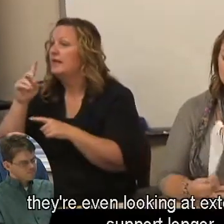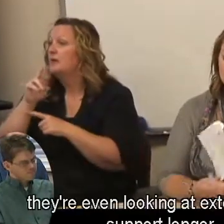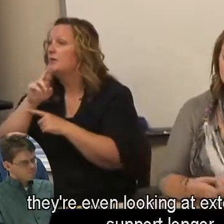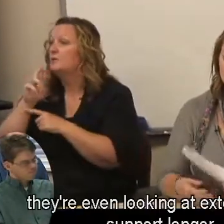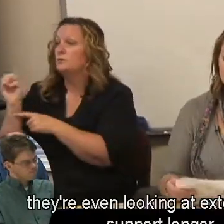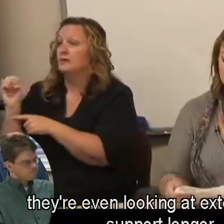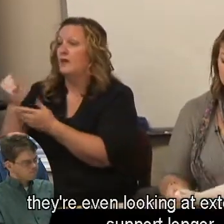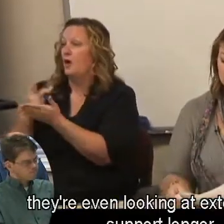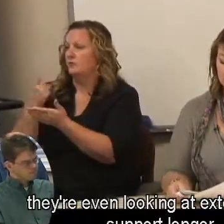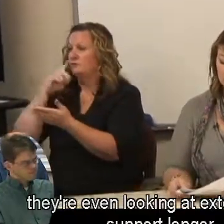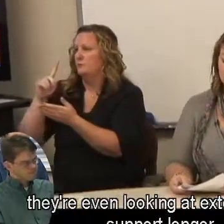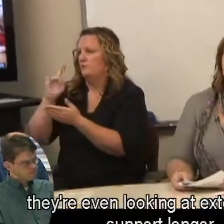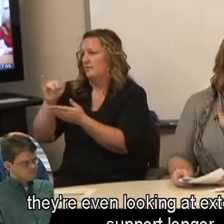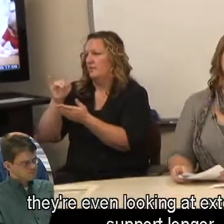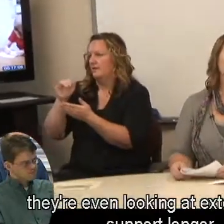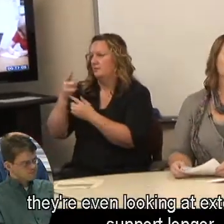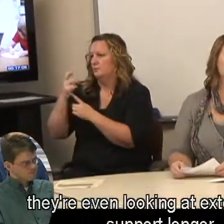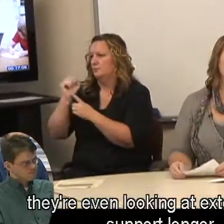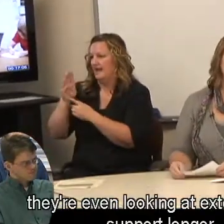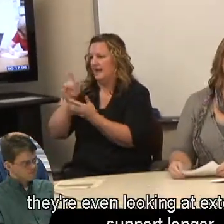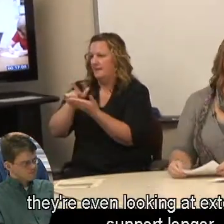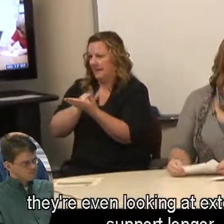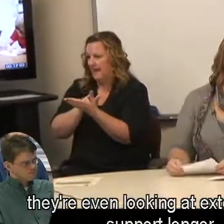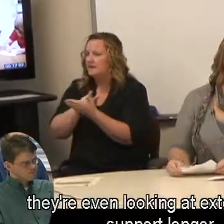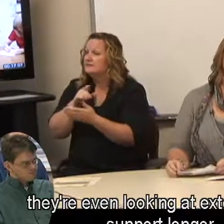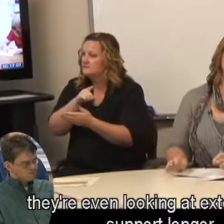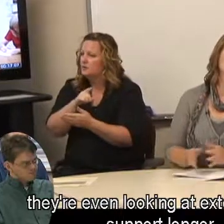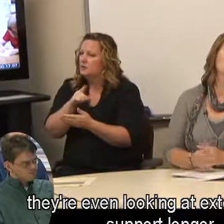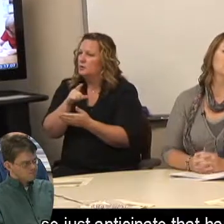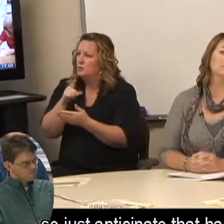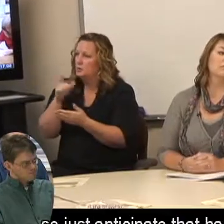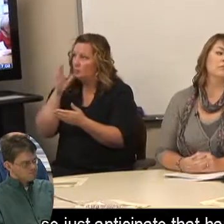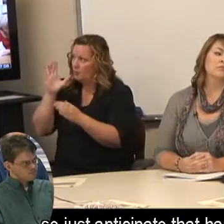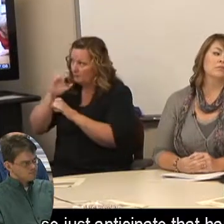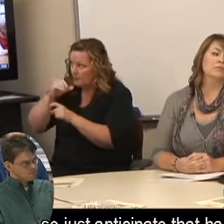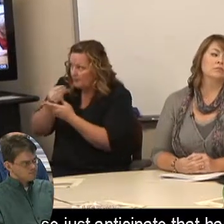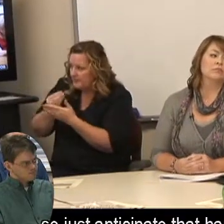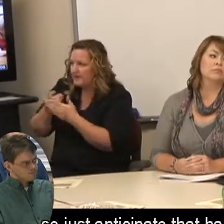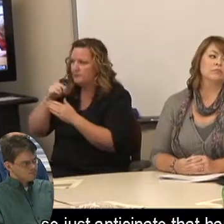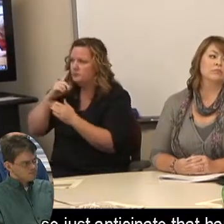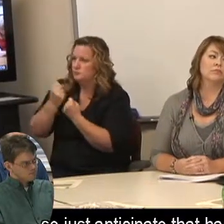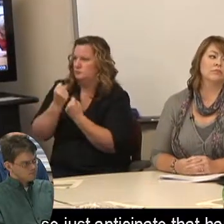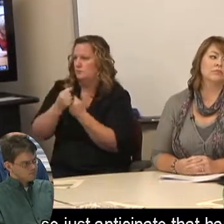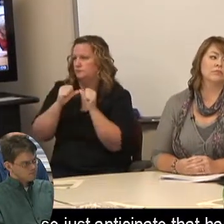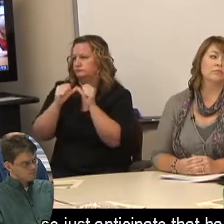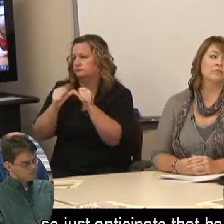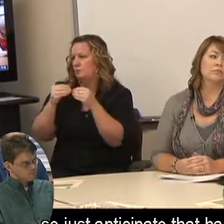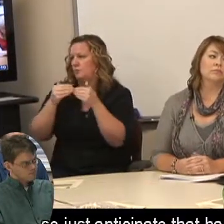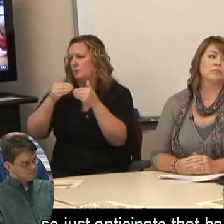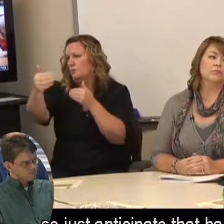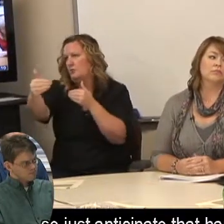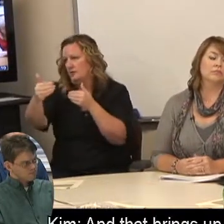they're even looking at extending our support longer, so just anticipate that happening.